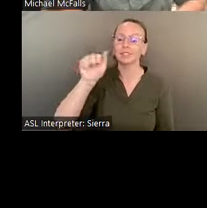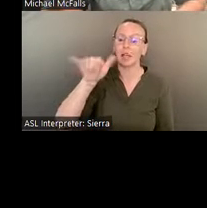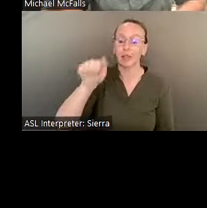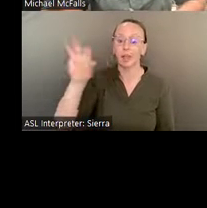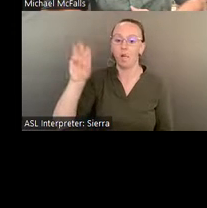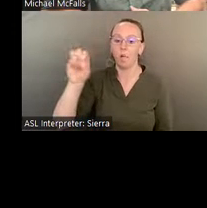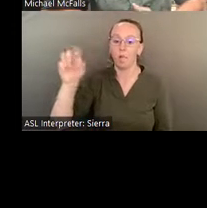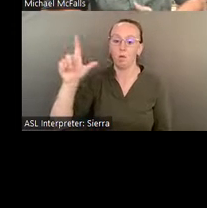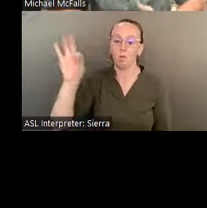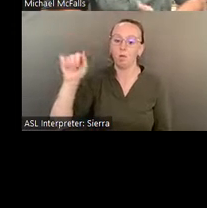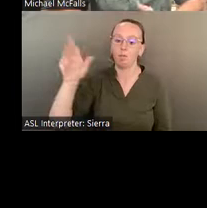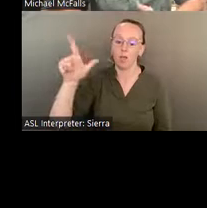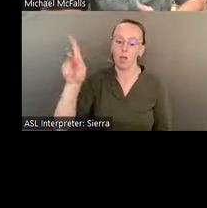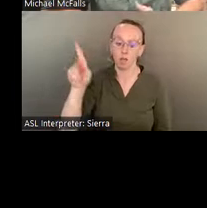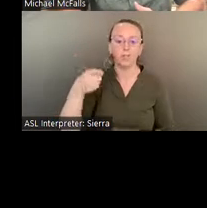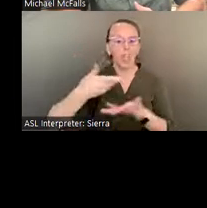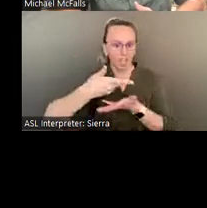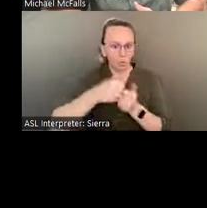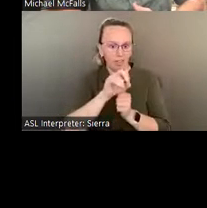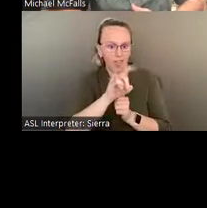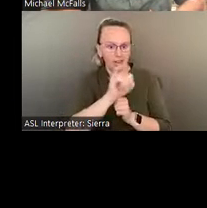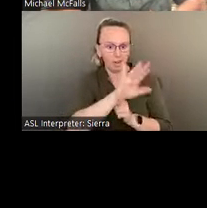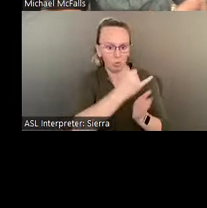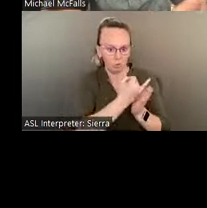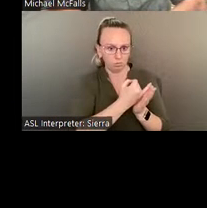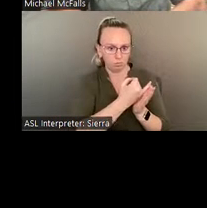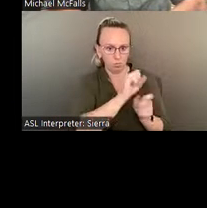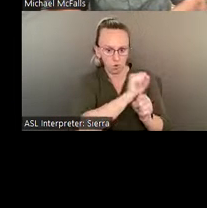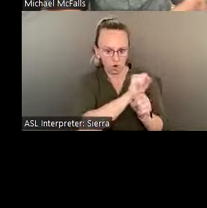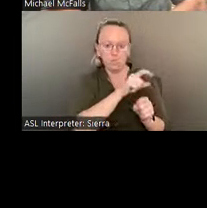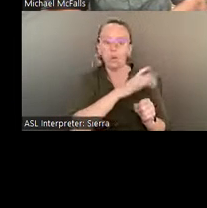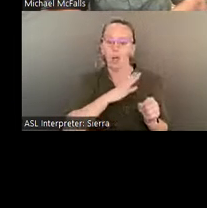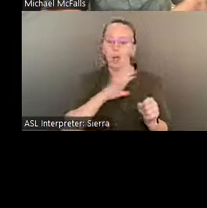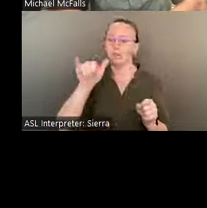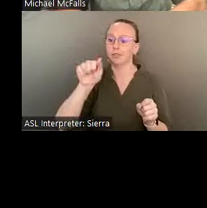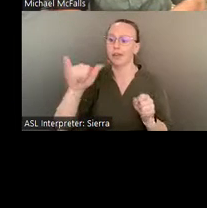So Sia came to me and she said she wanted to do a booth at the Outsider Fair- with some